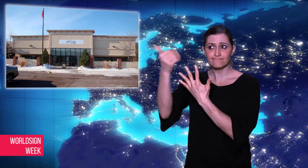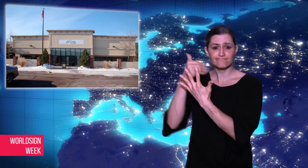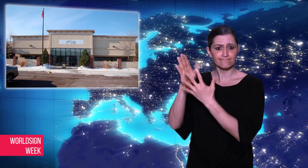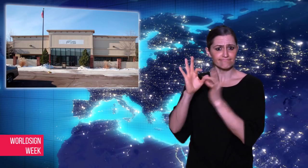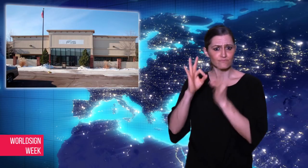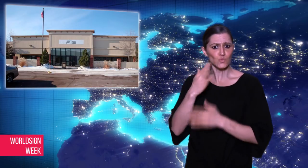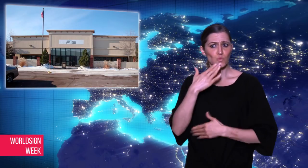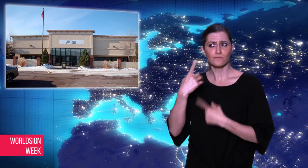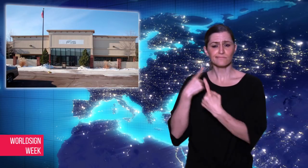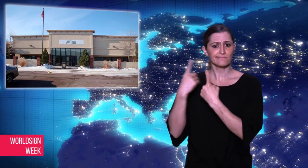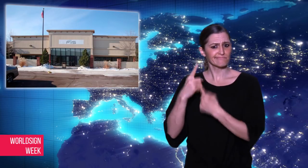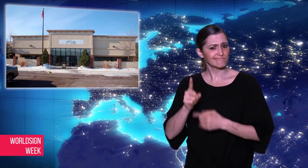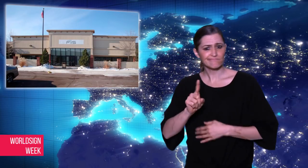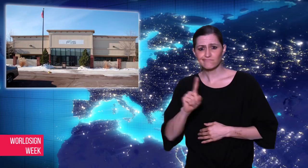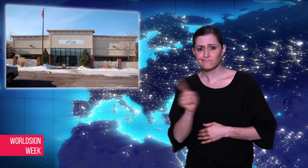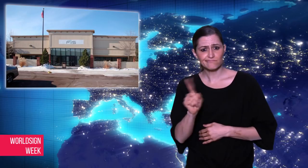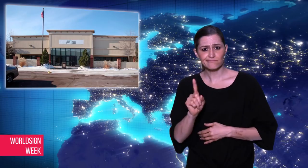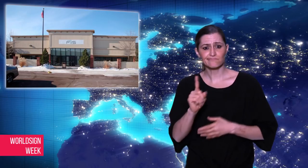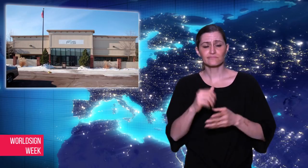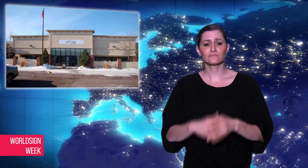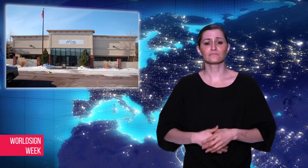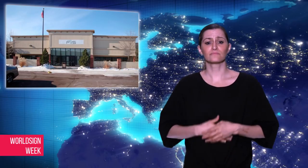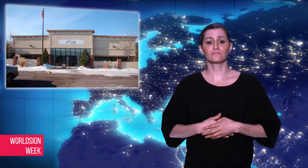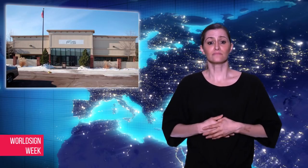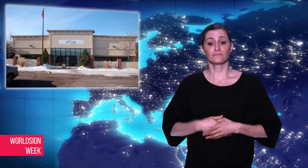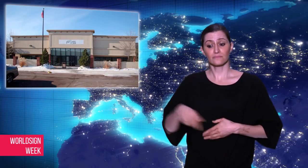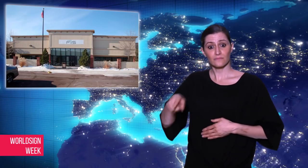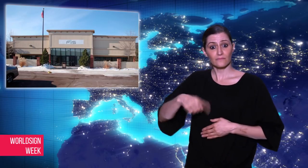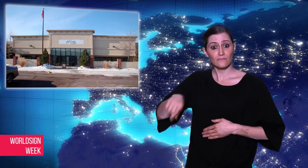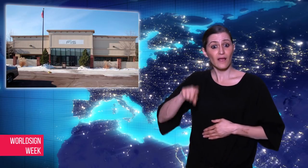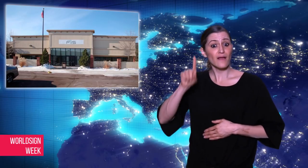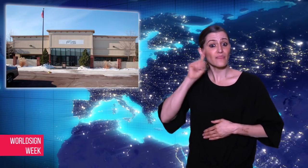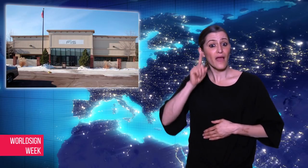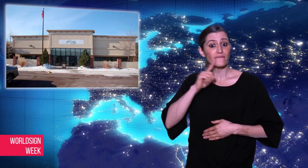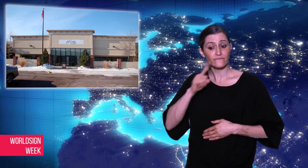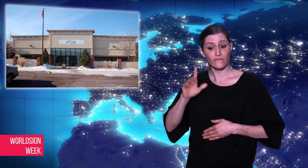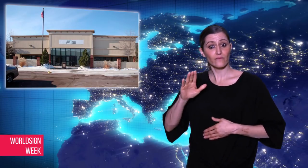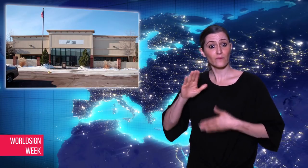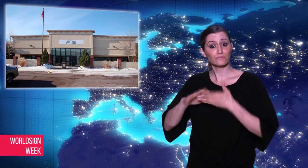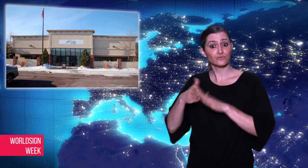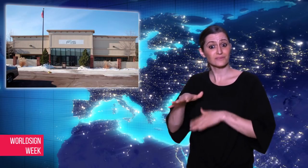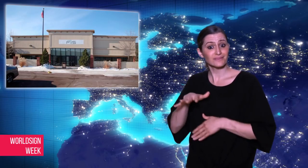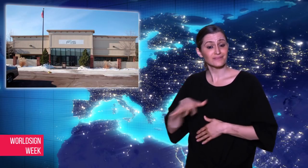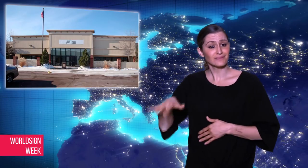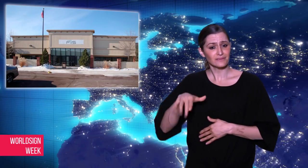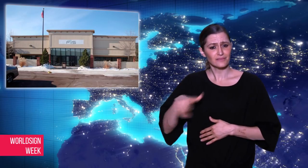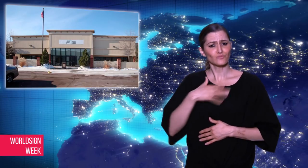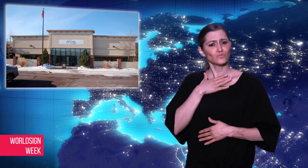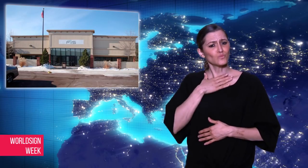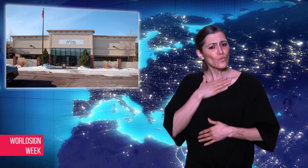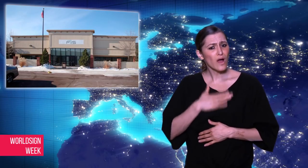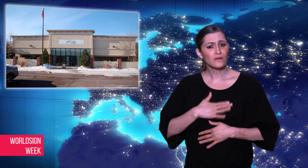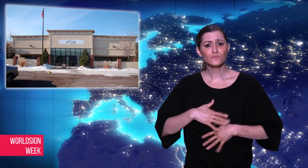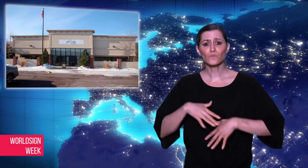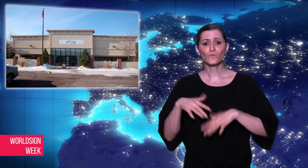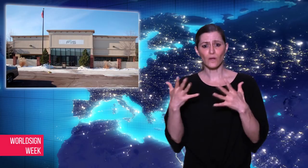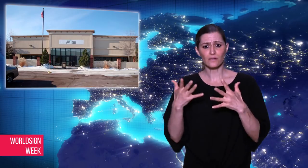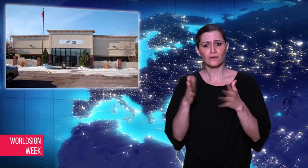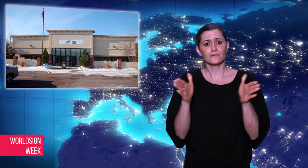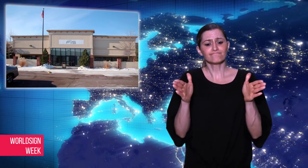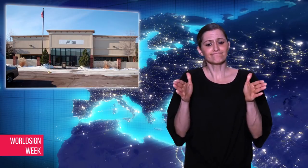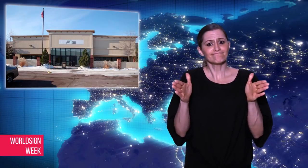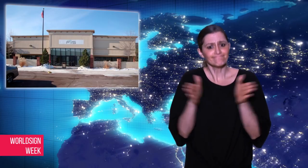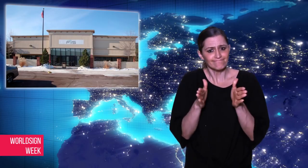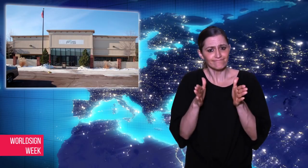relocating the school was not transparent.